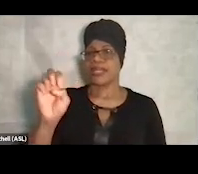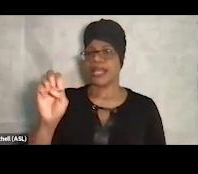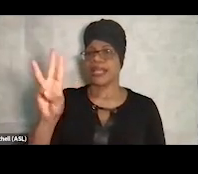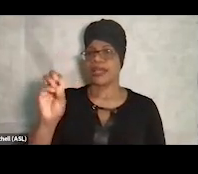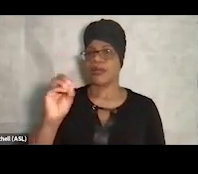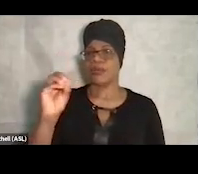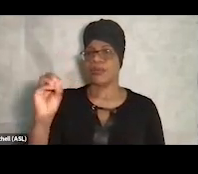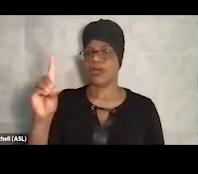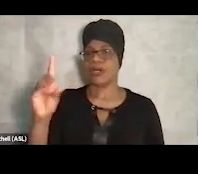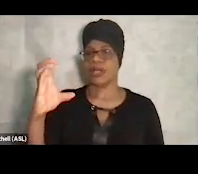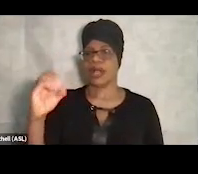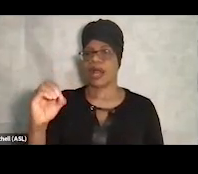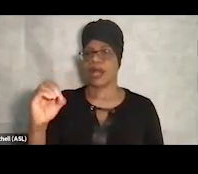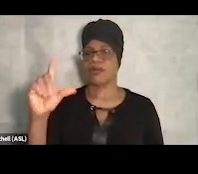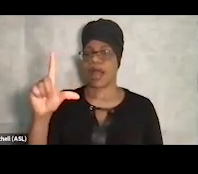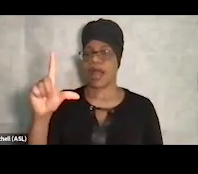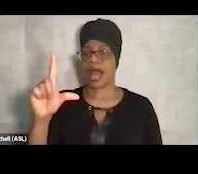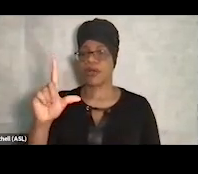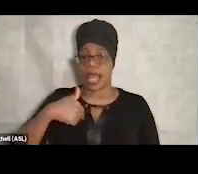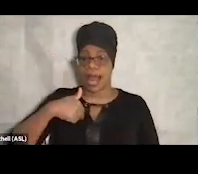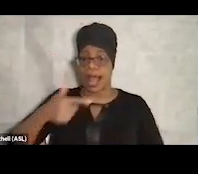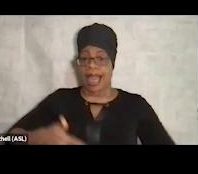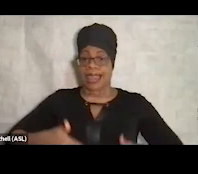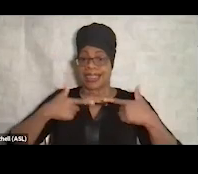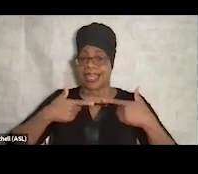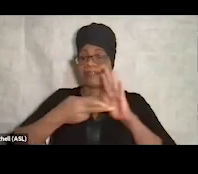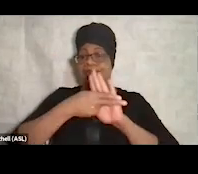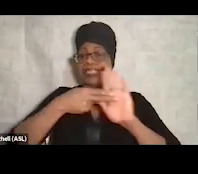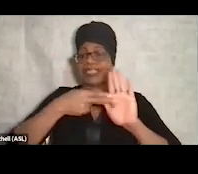I observed, and I live in this county, it's called Jefferson County,